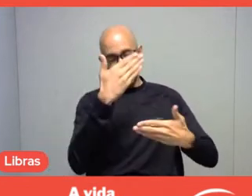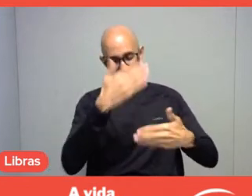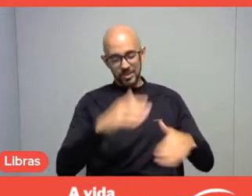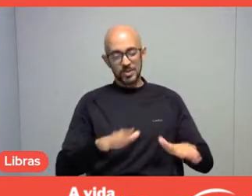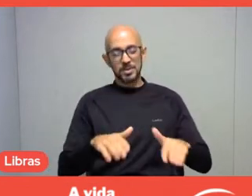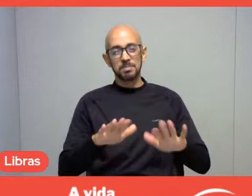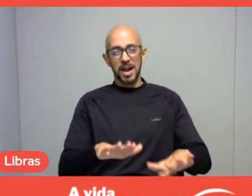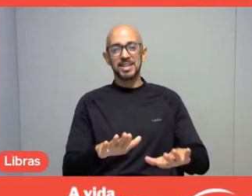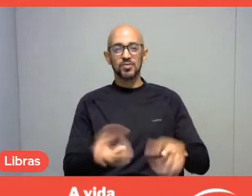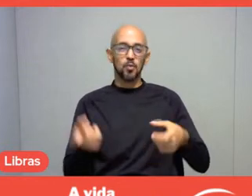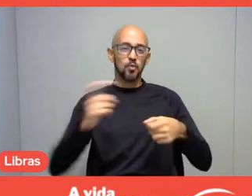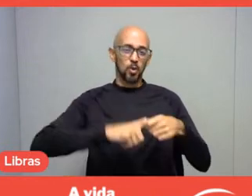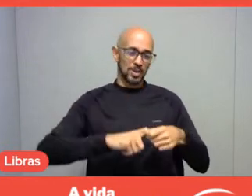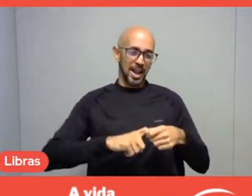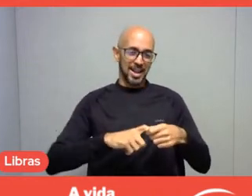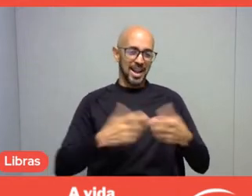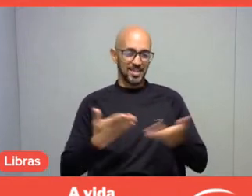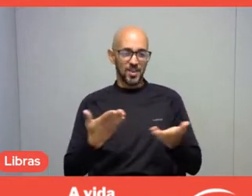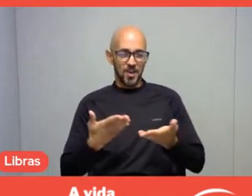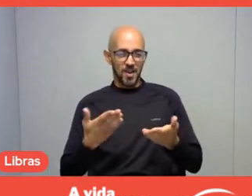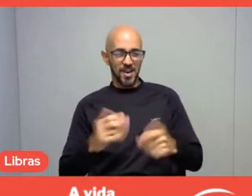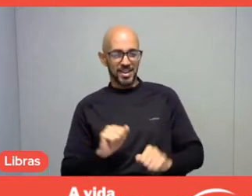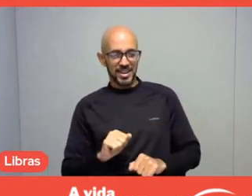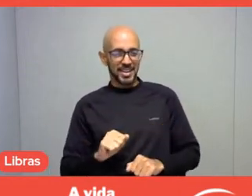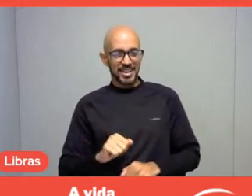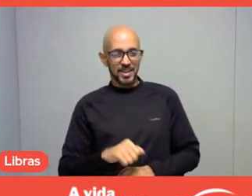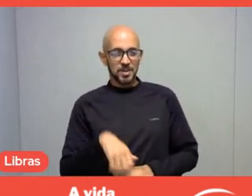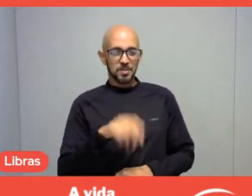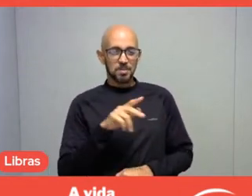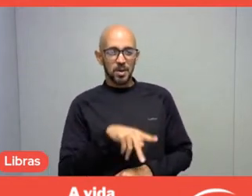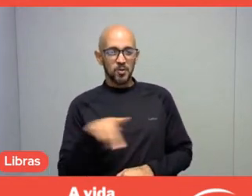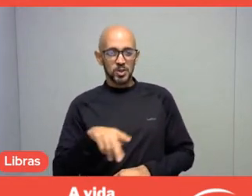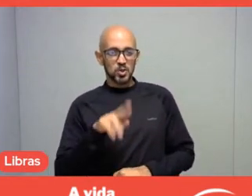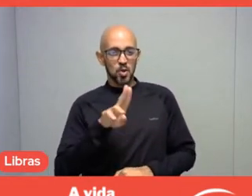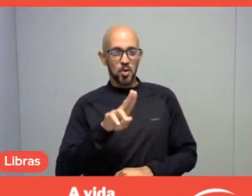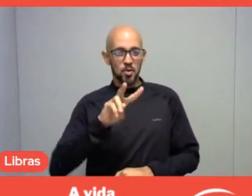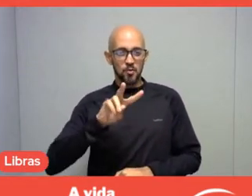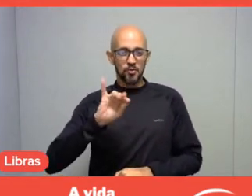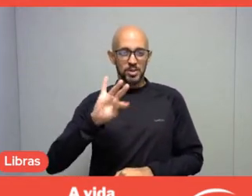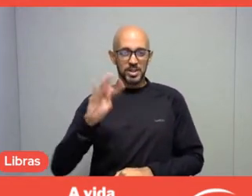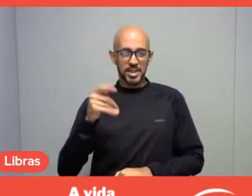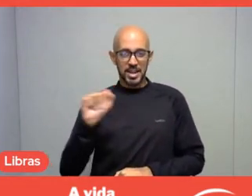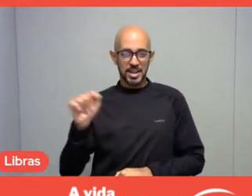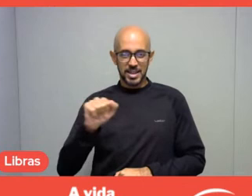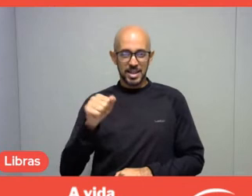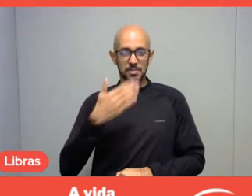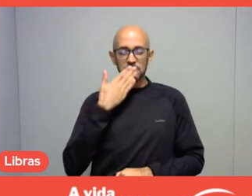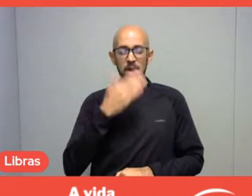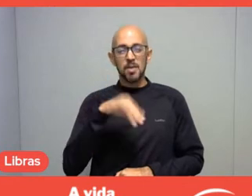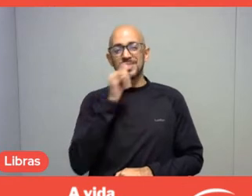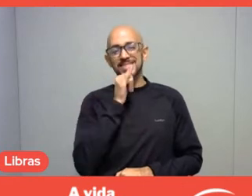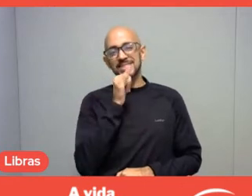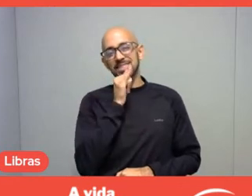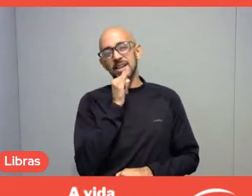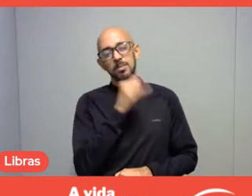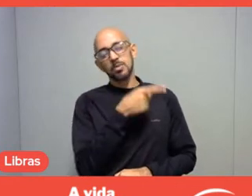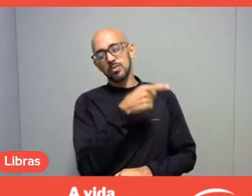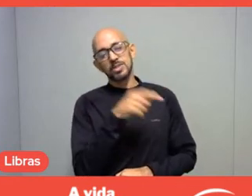Let's give the floor now to Professor Uvinha. What example could you give in our conversation?